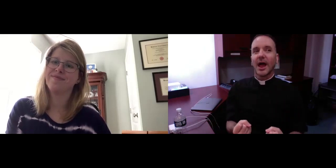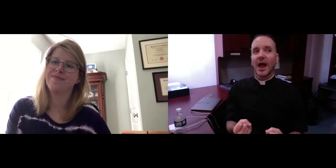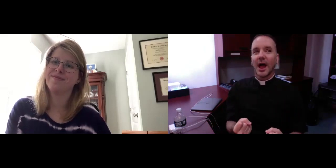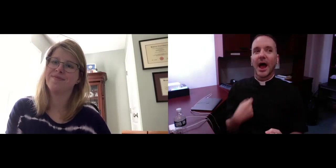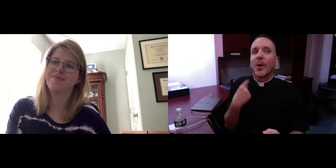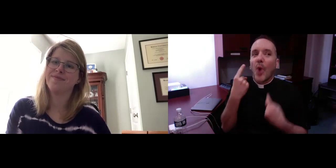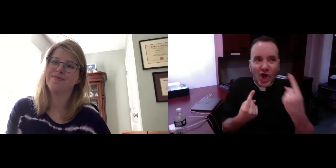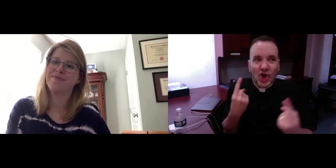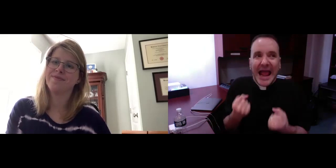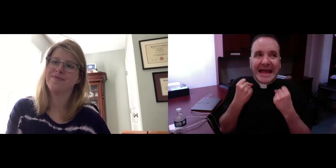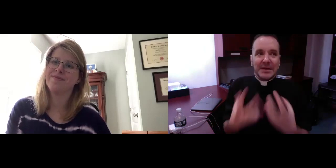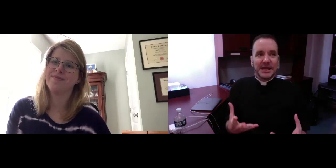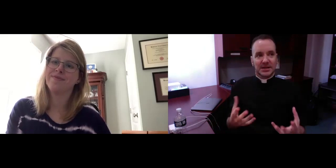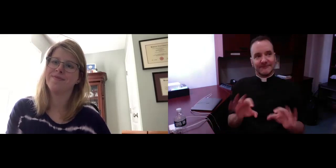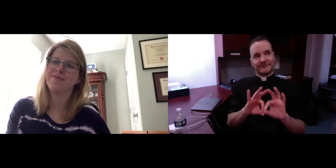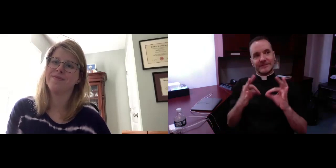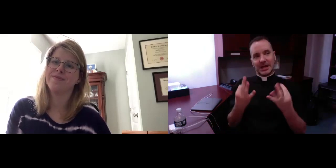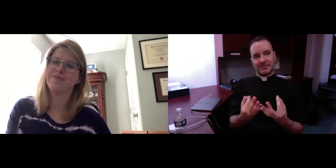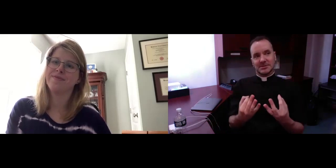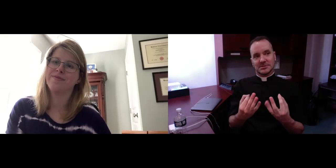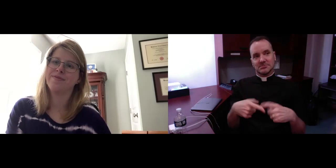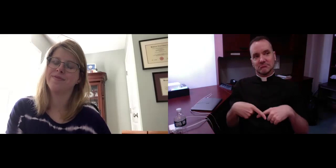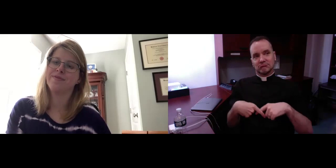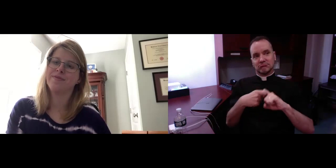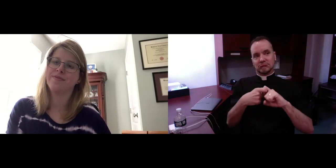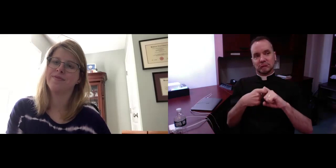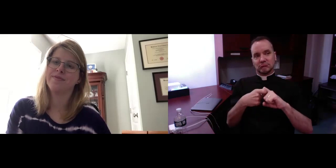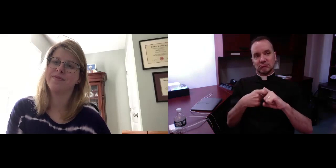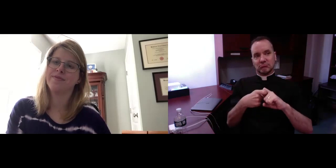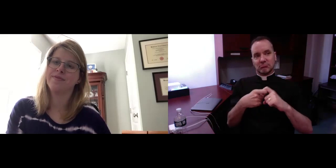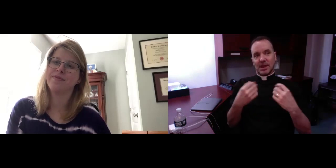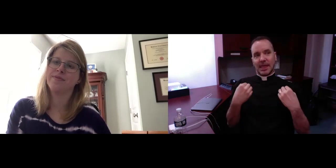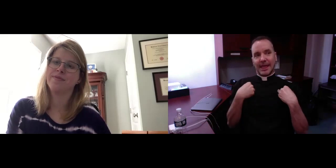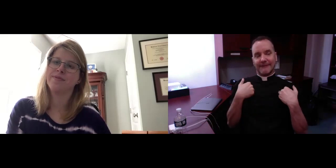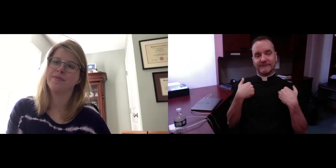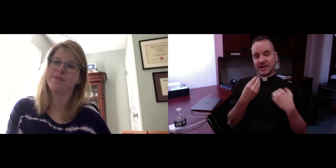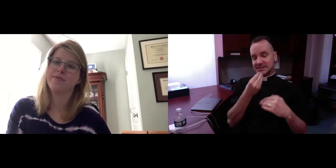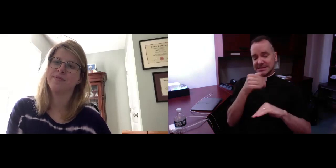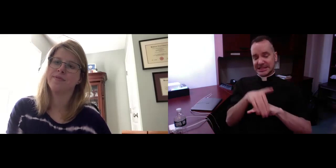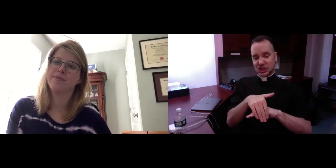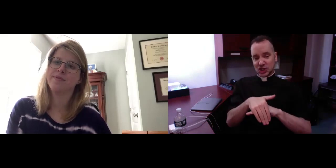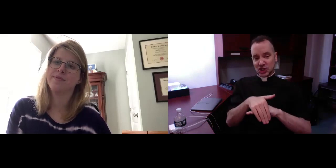with the people he was talking to. It makes me wonder how many families today